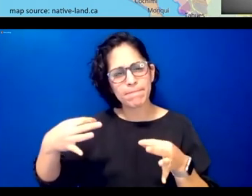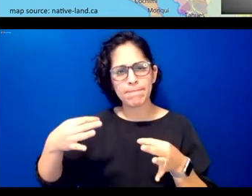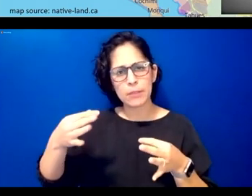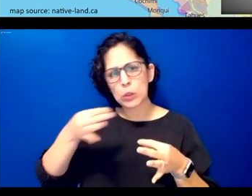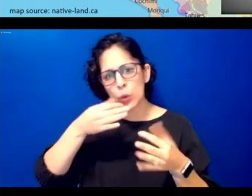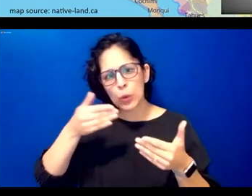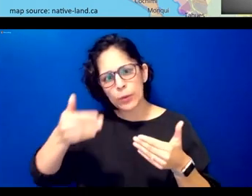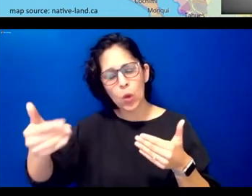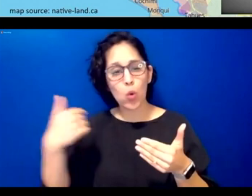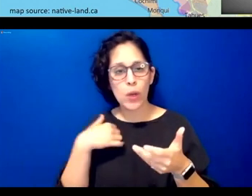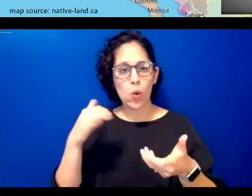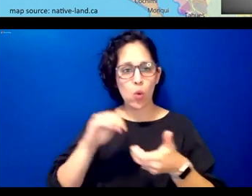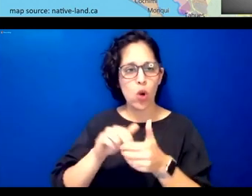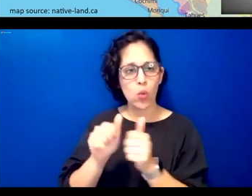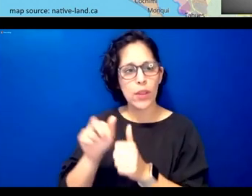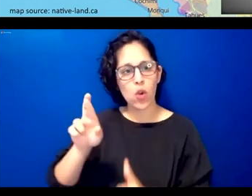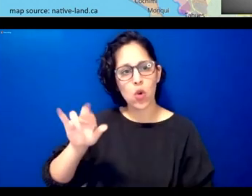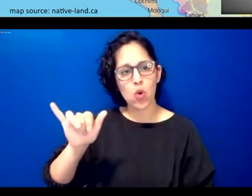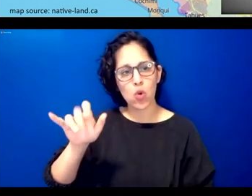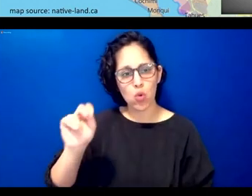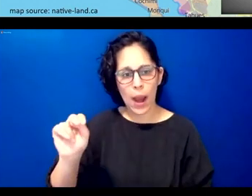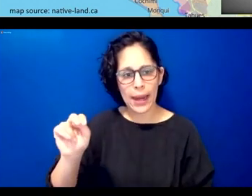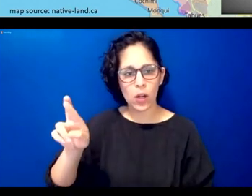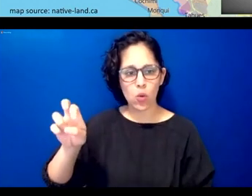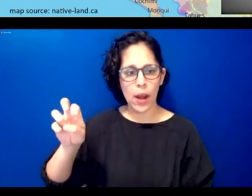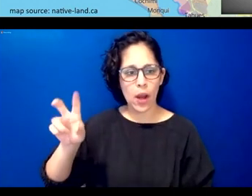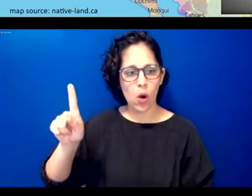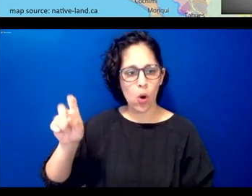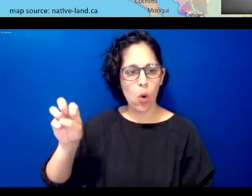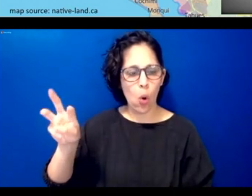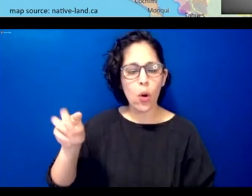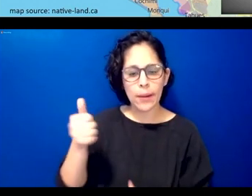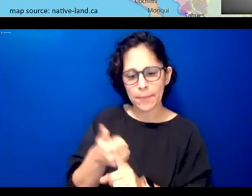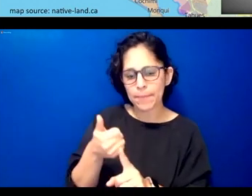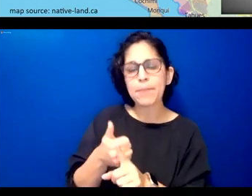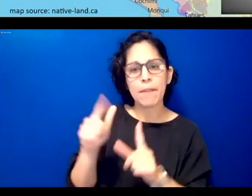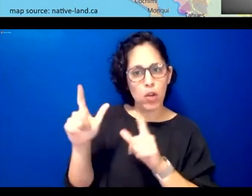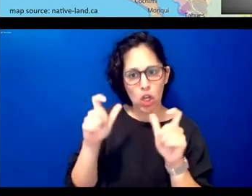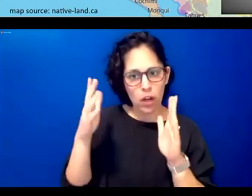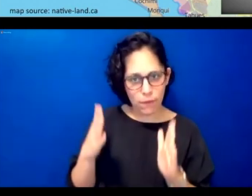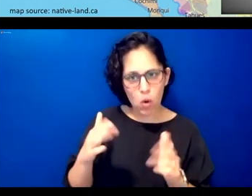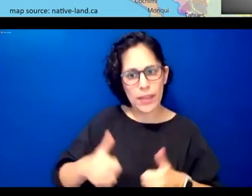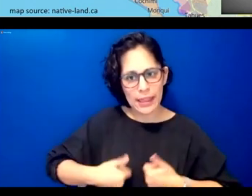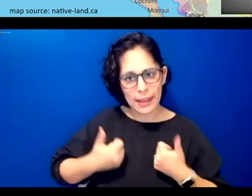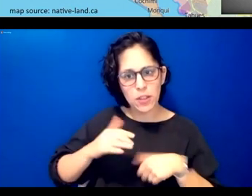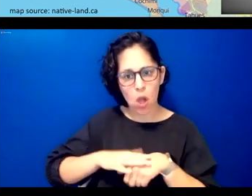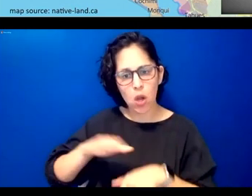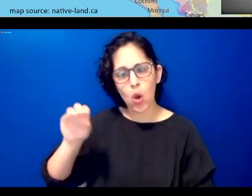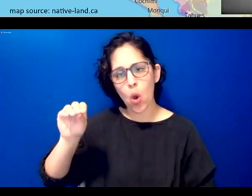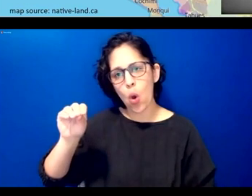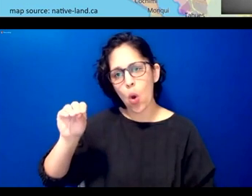redcorn who's an osage photographer from pawhuska oklahoma who lives on osage reservation and